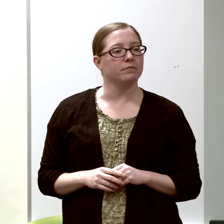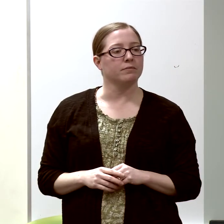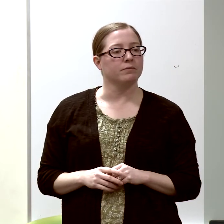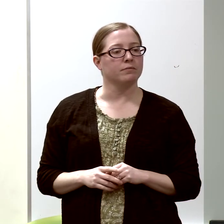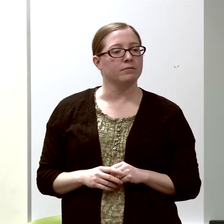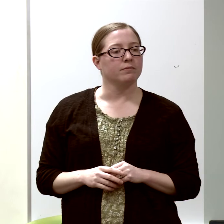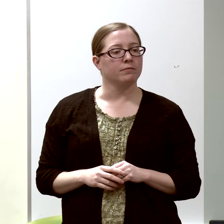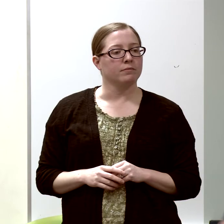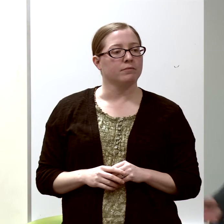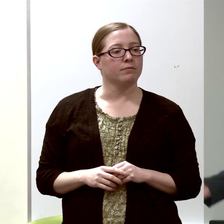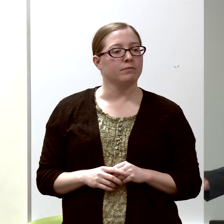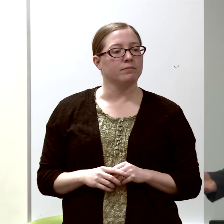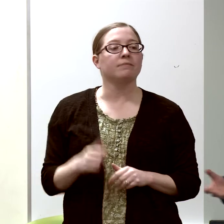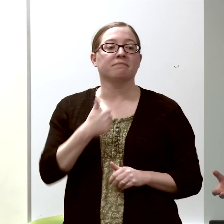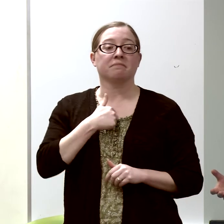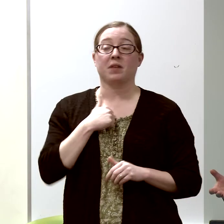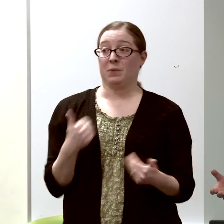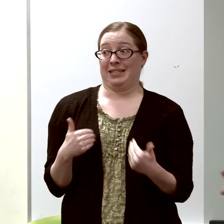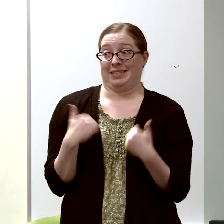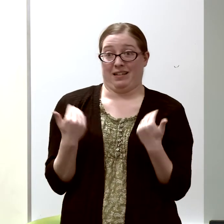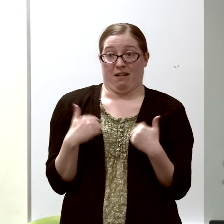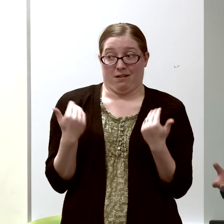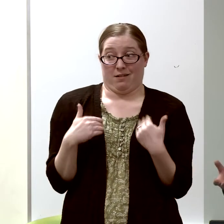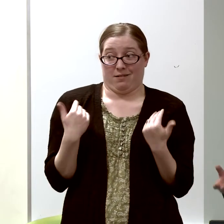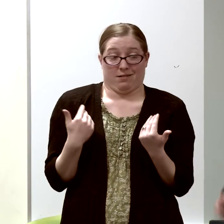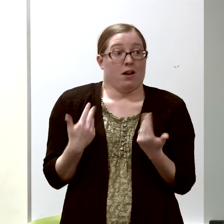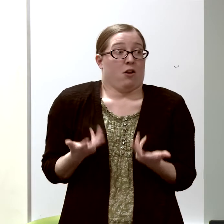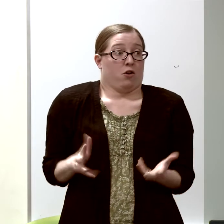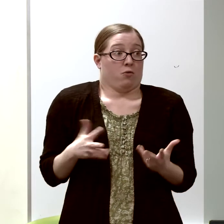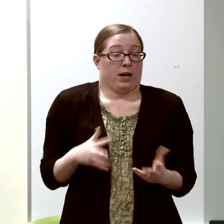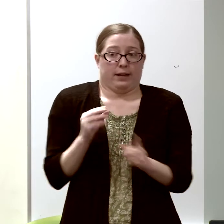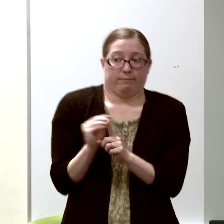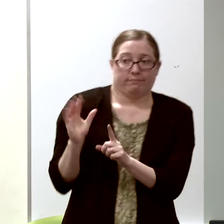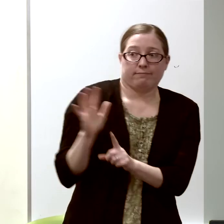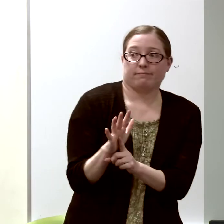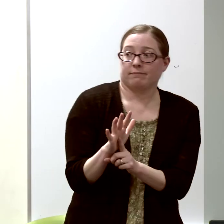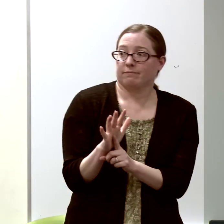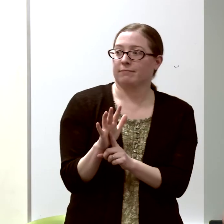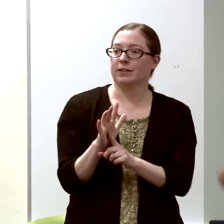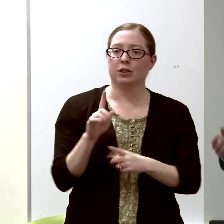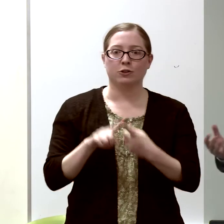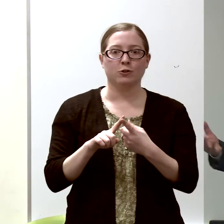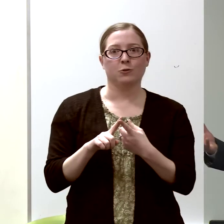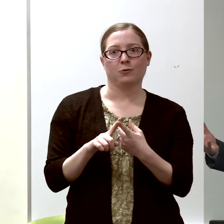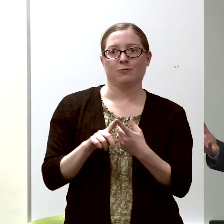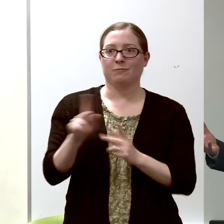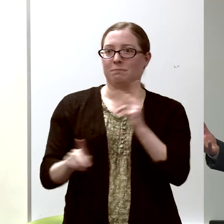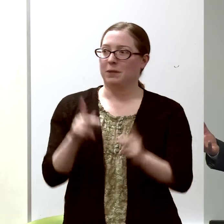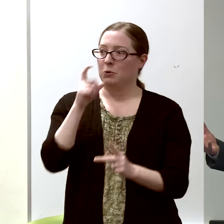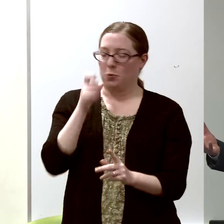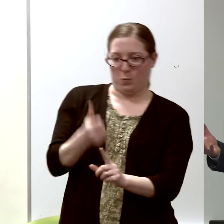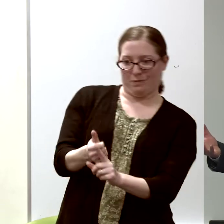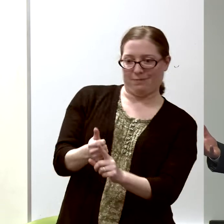I had exposure to people who were deaf...